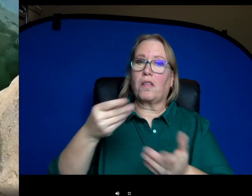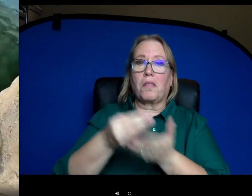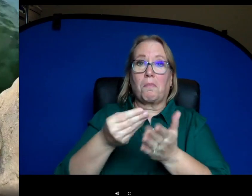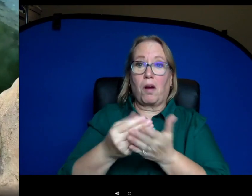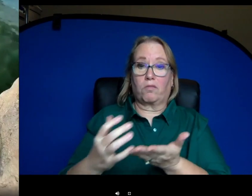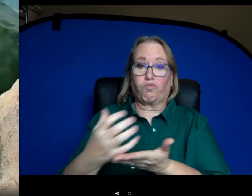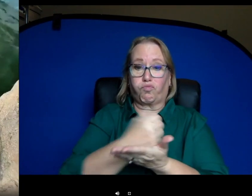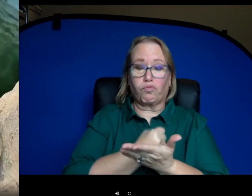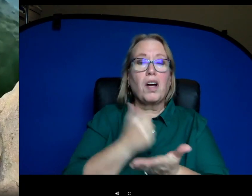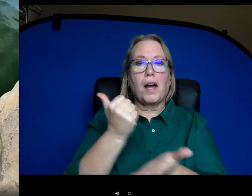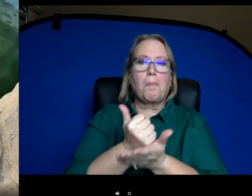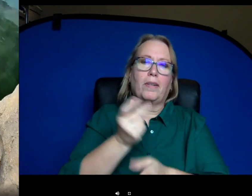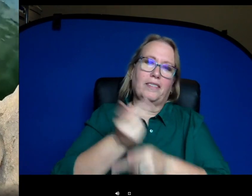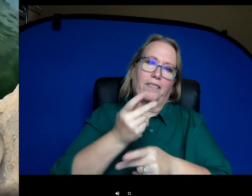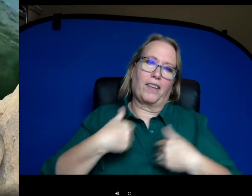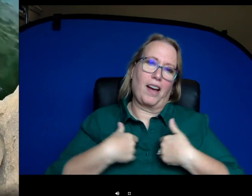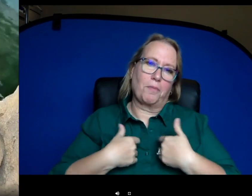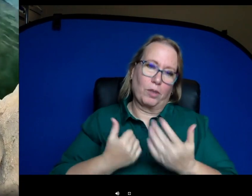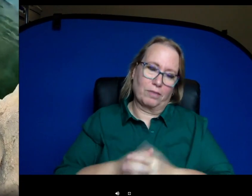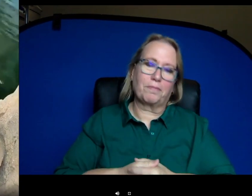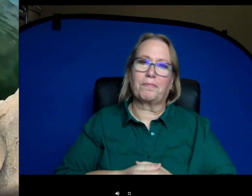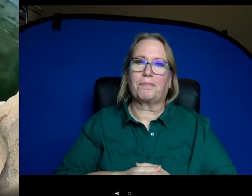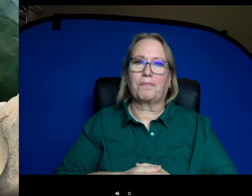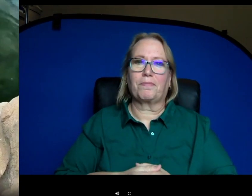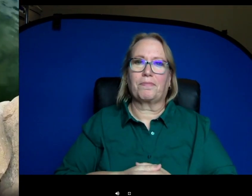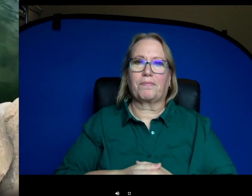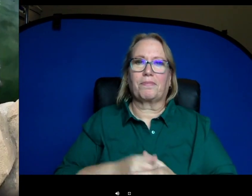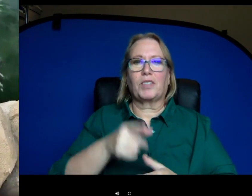of the animals here at the zoo. So you can hop on there and have a message from